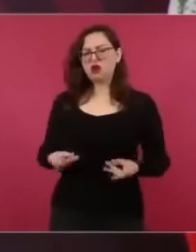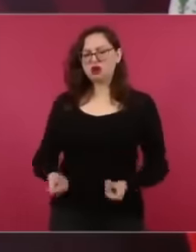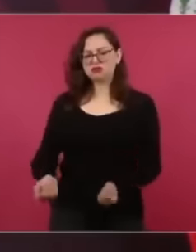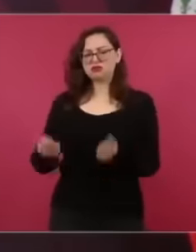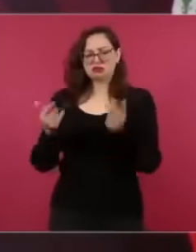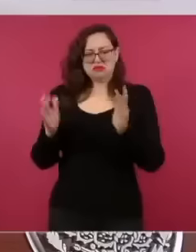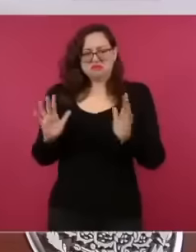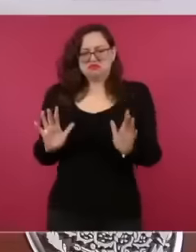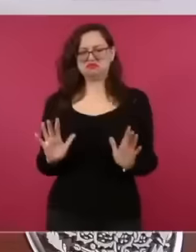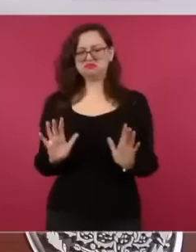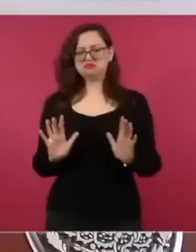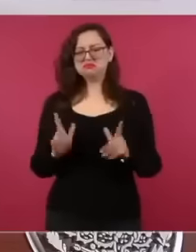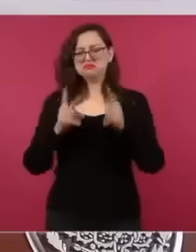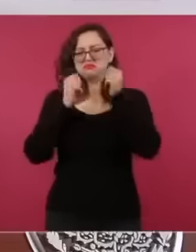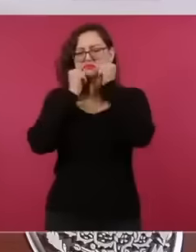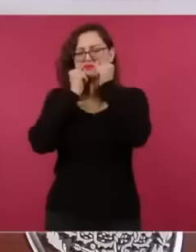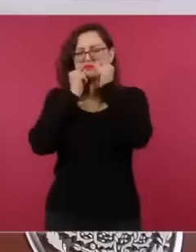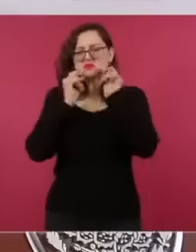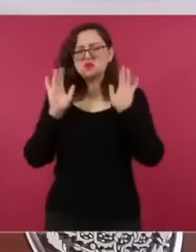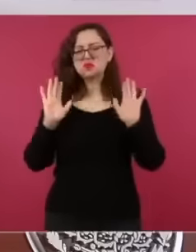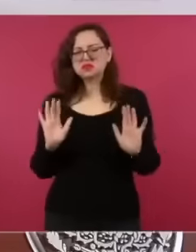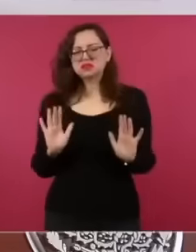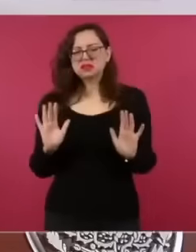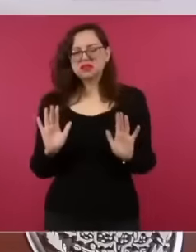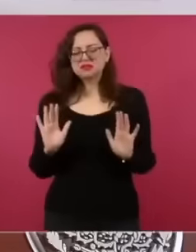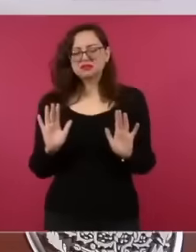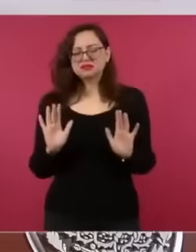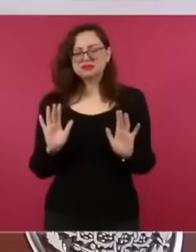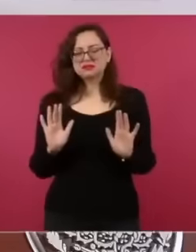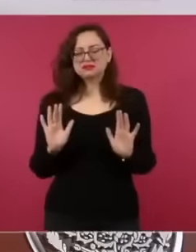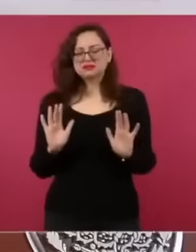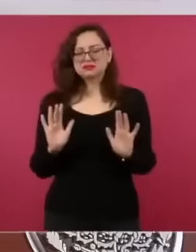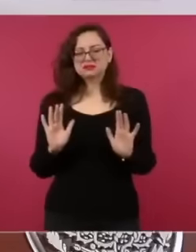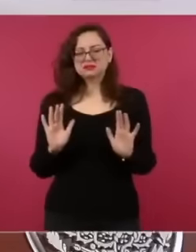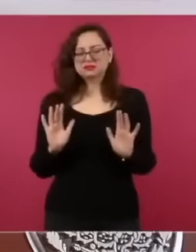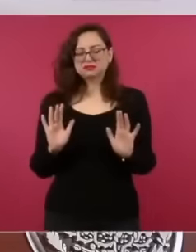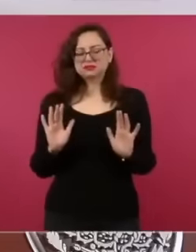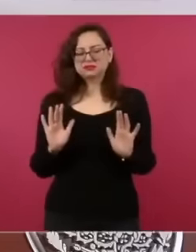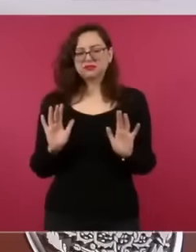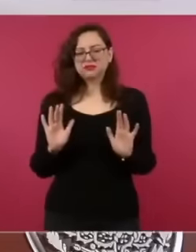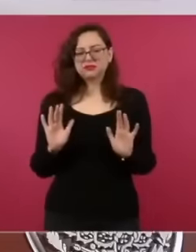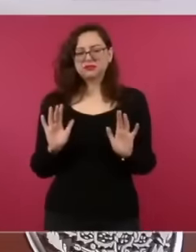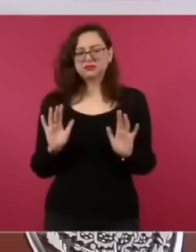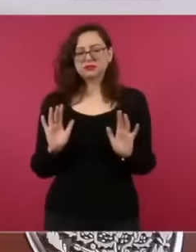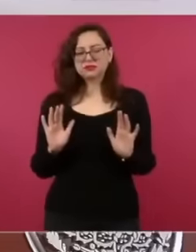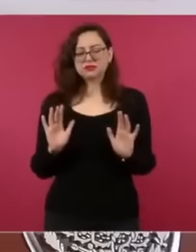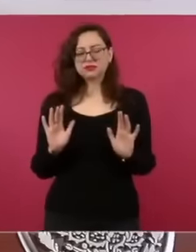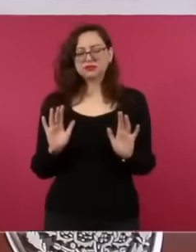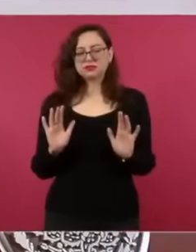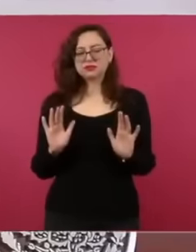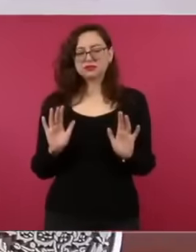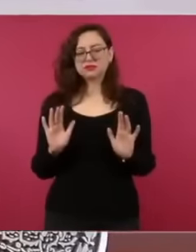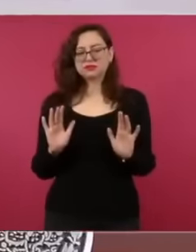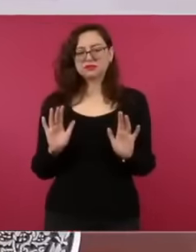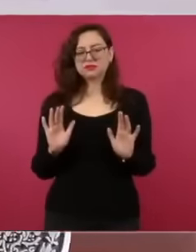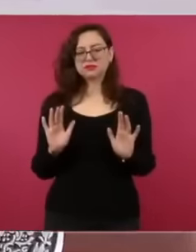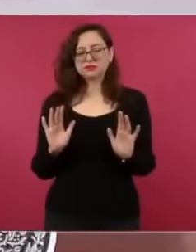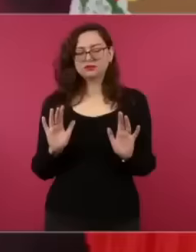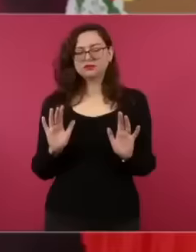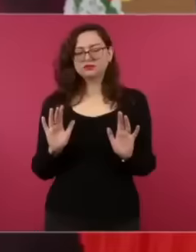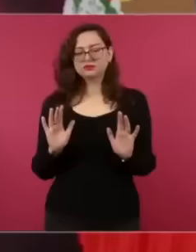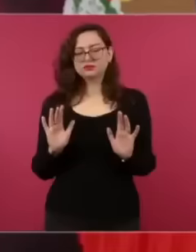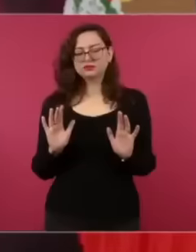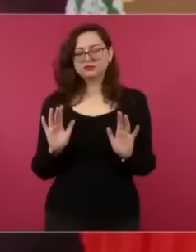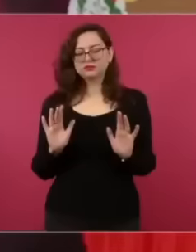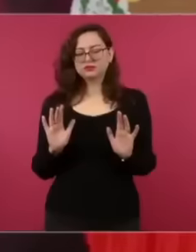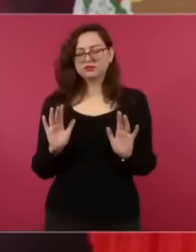government